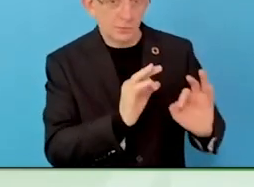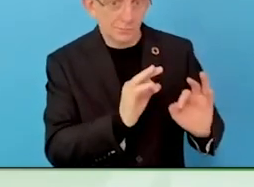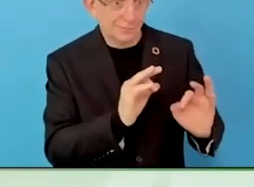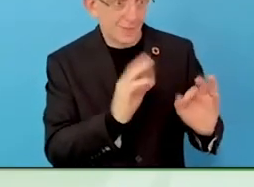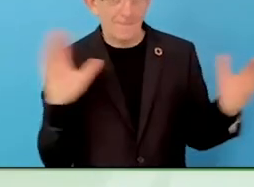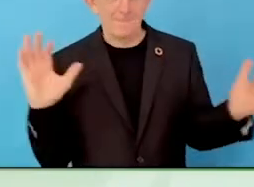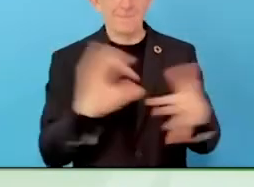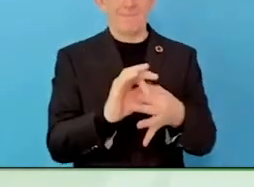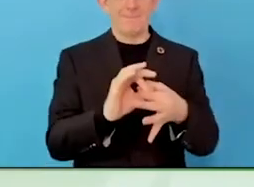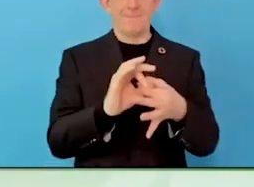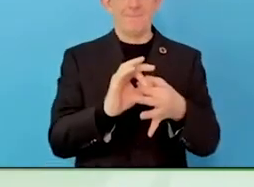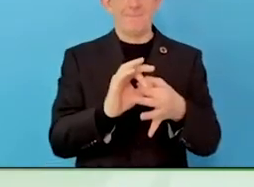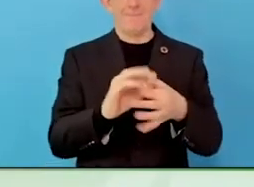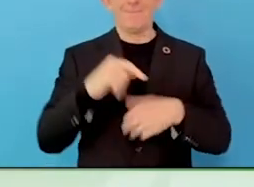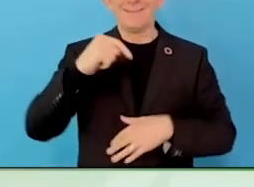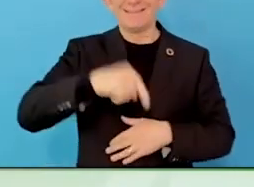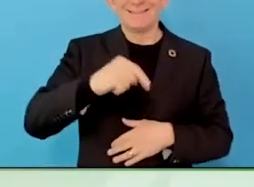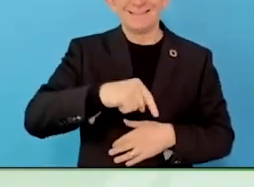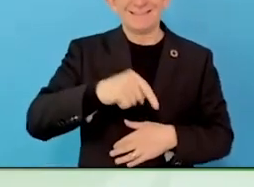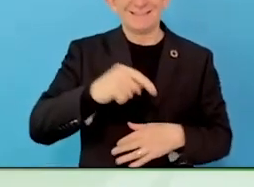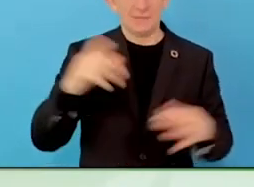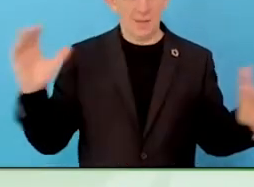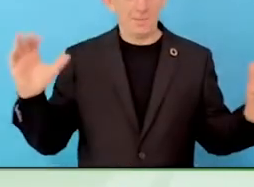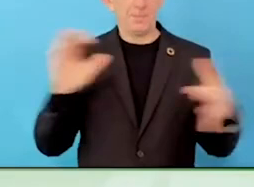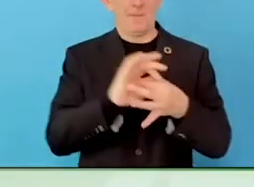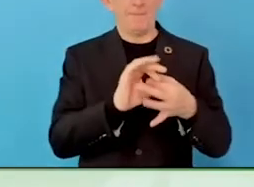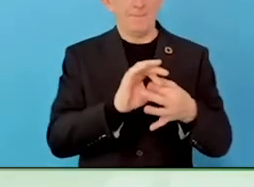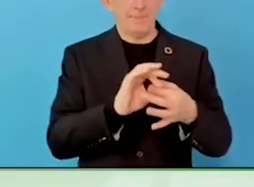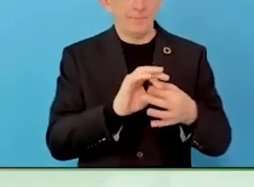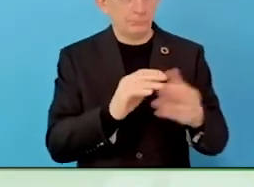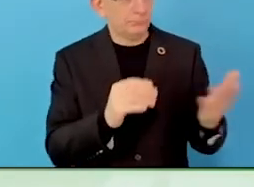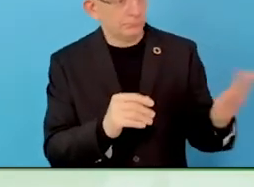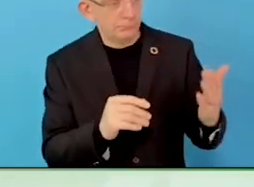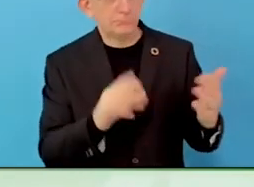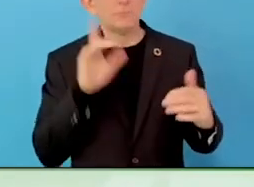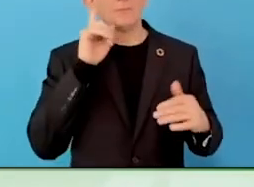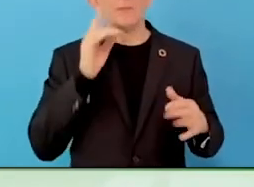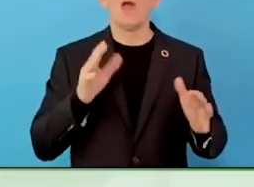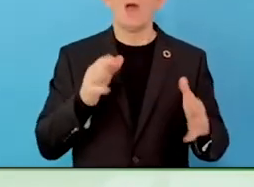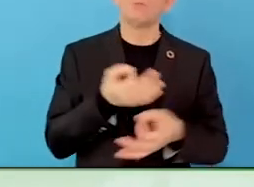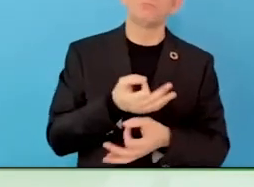We need to support a person who has been out of the market for a long time.